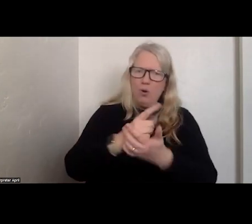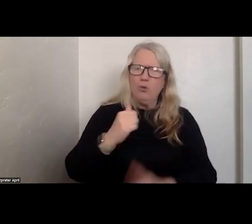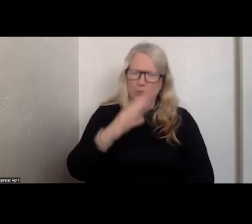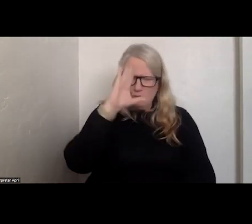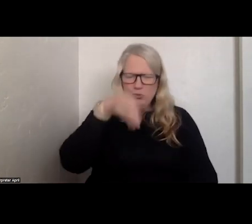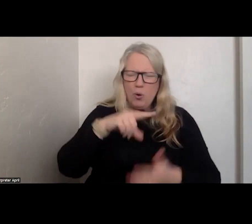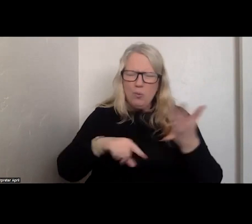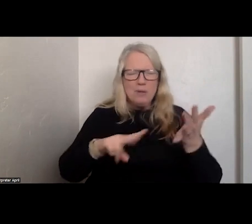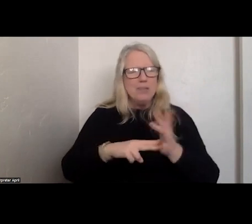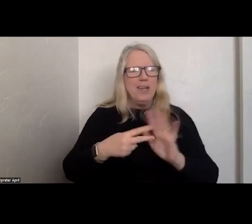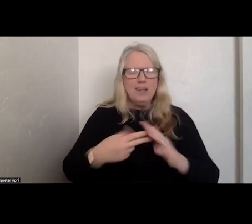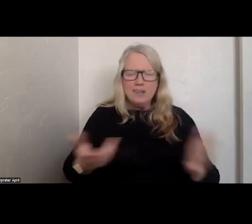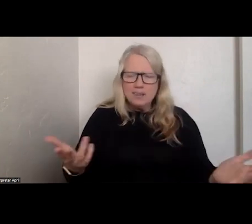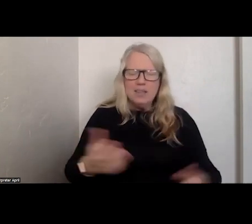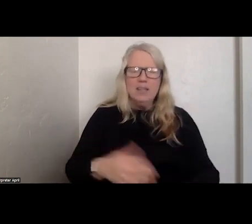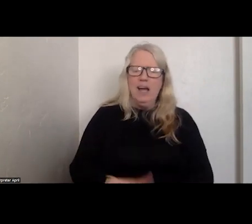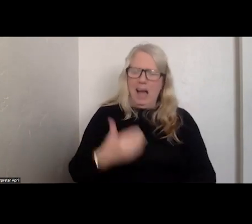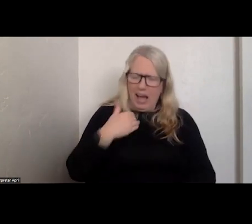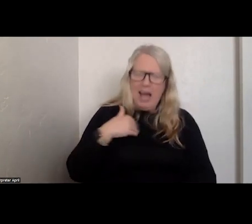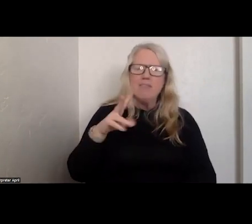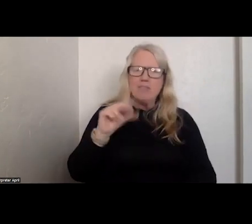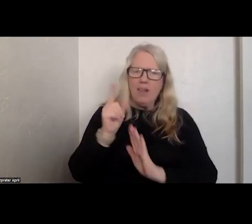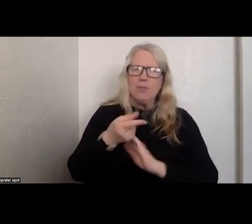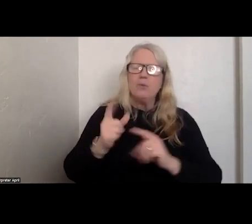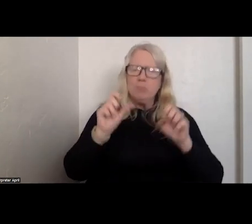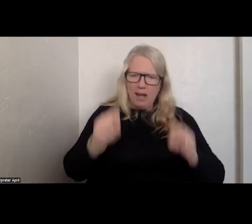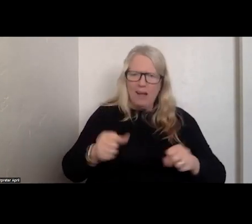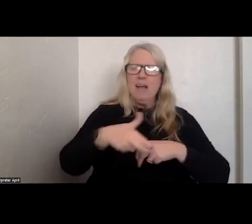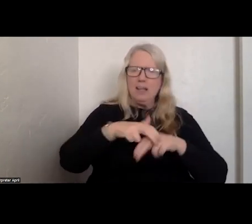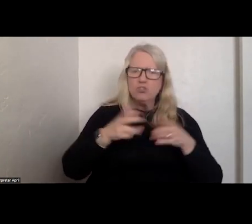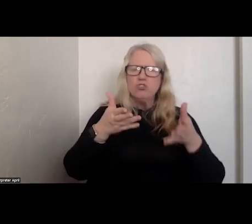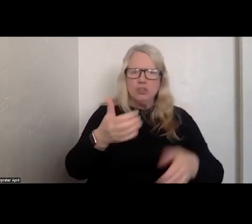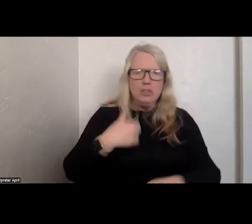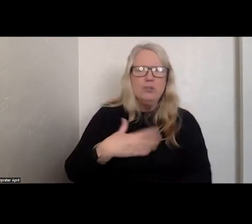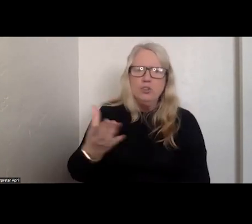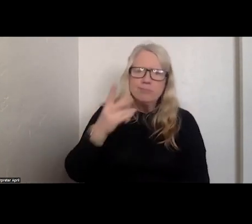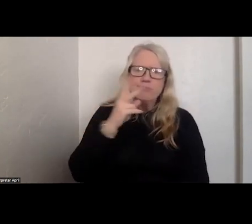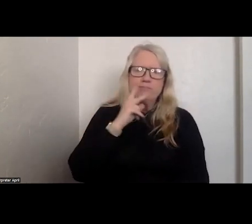HAVE 30-MINUTE TOSS SIT HERE WHILE YOU SMOKE OR DRINK YOUR COFFEE